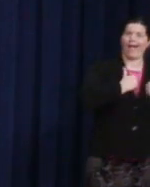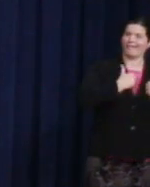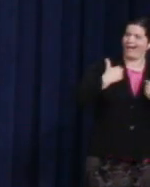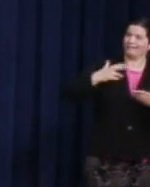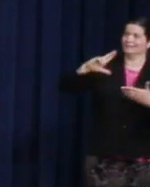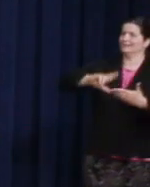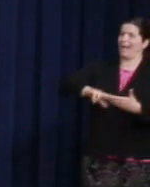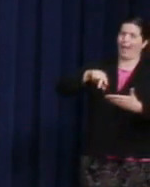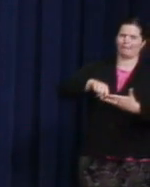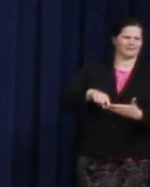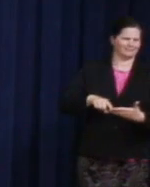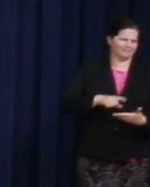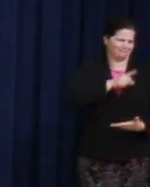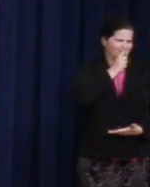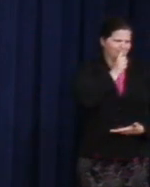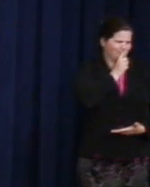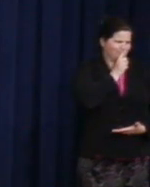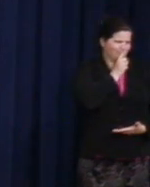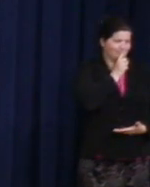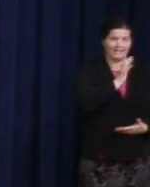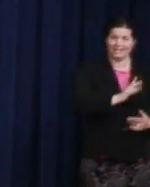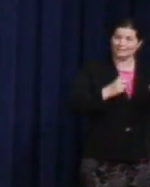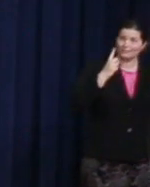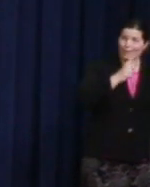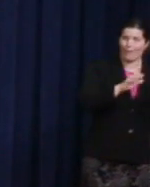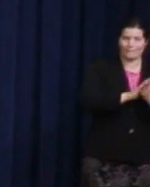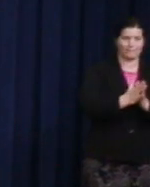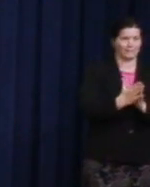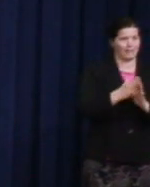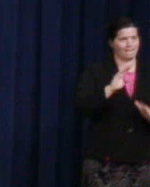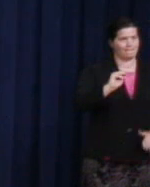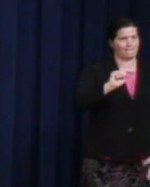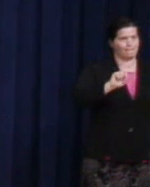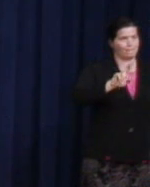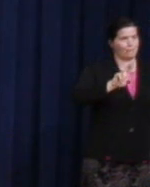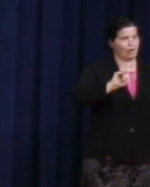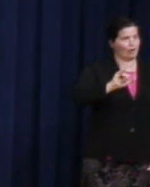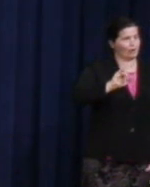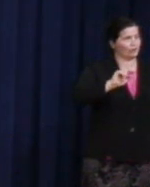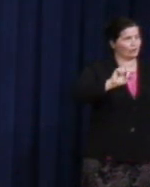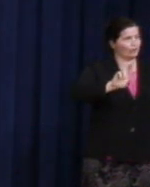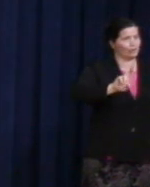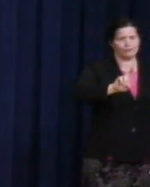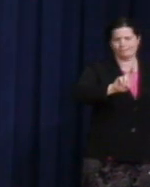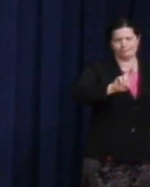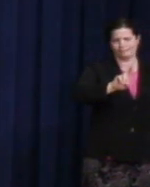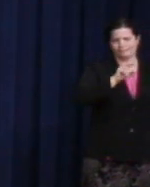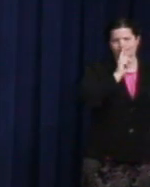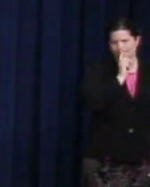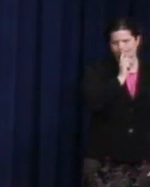In fact, he did not set out to be a martyr. Yet, at some point he knew he had to be a first,